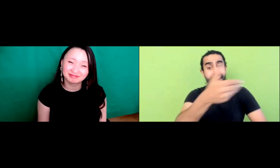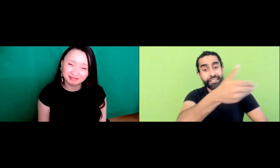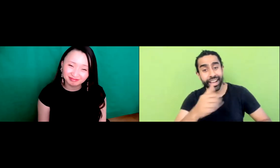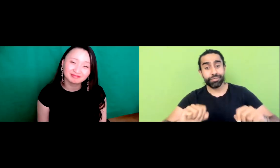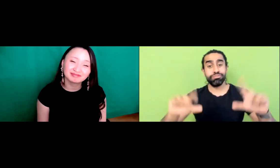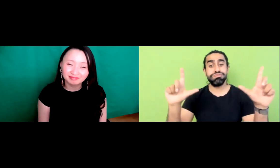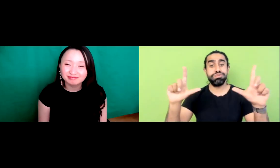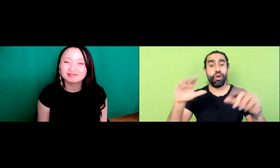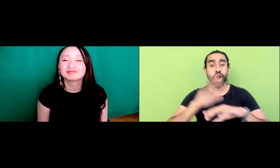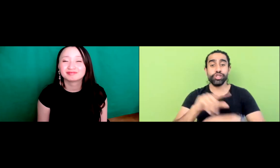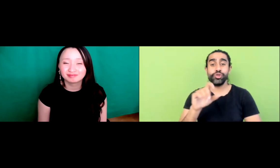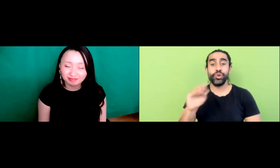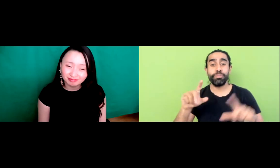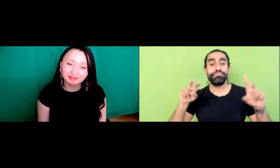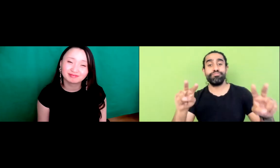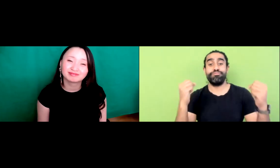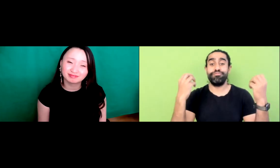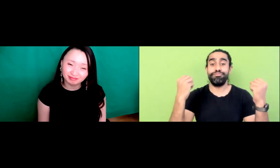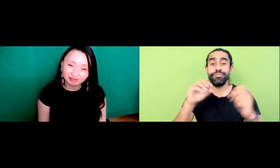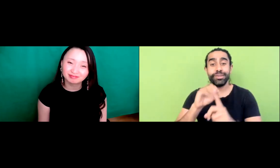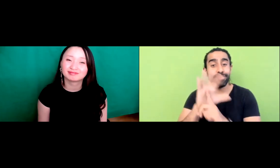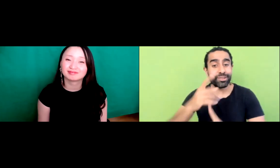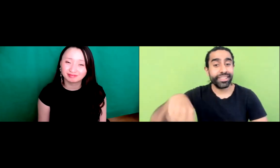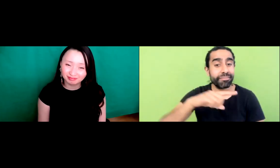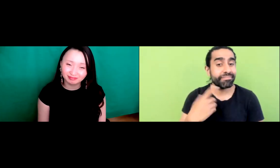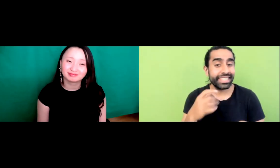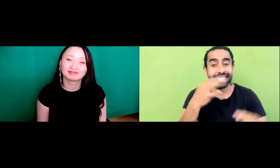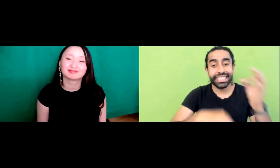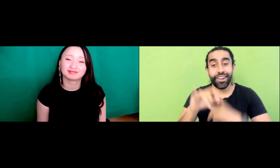we can you know with our classroom we can invite you know people to come in on zoom